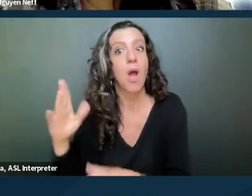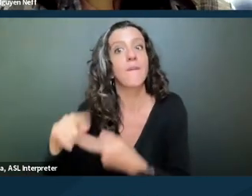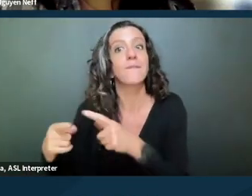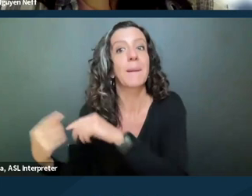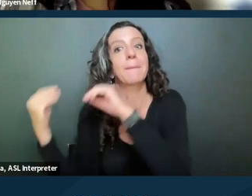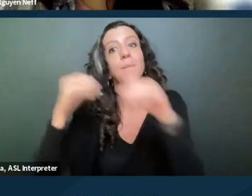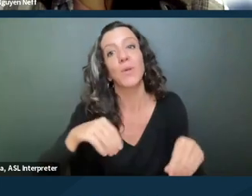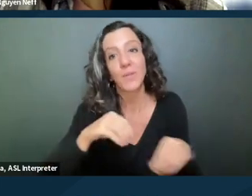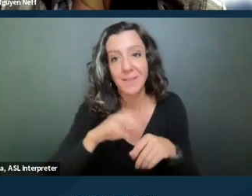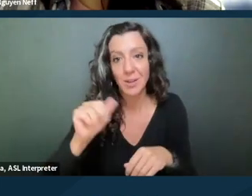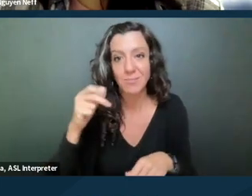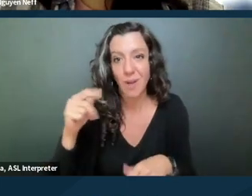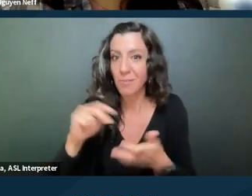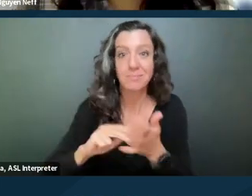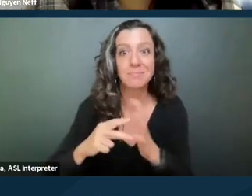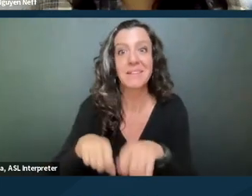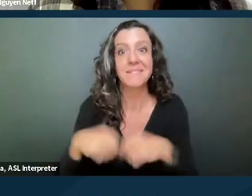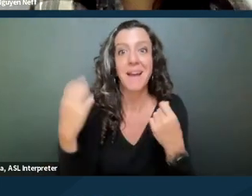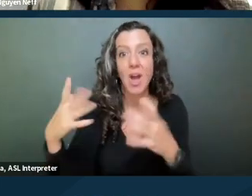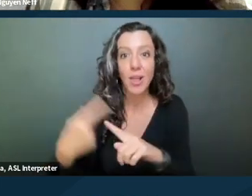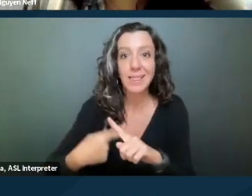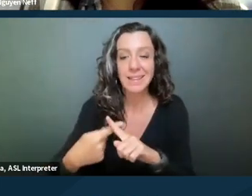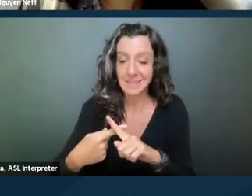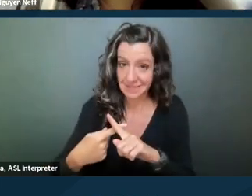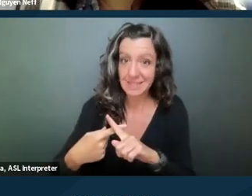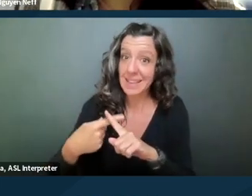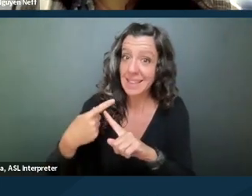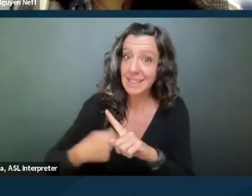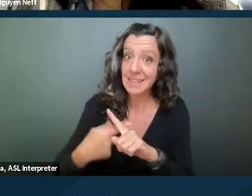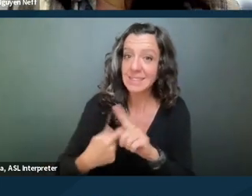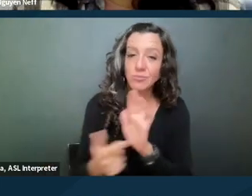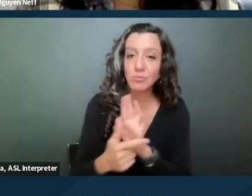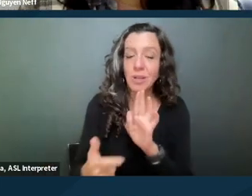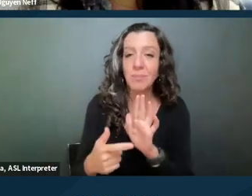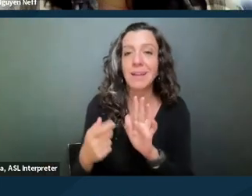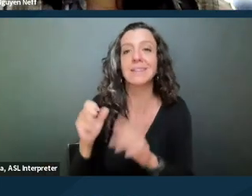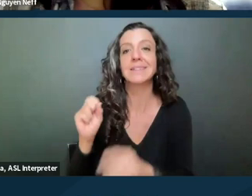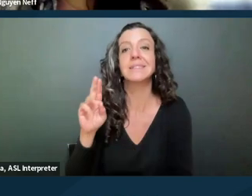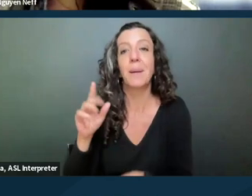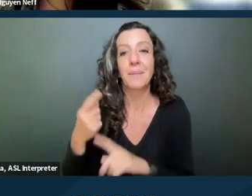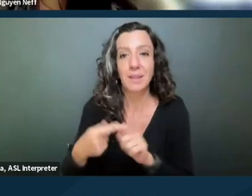in violation of her lease, which prohibits subleasing without landlord approval. Heather asked for a reasonable accommodation